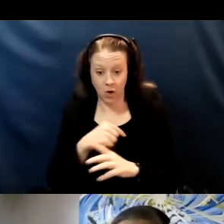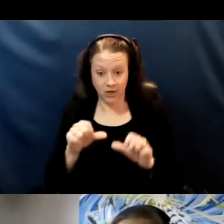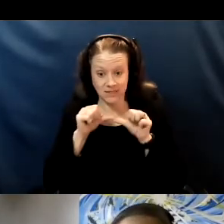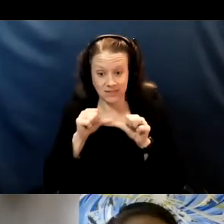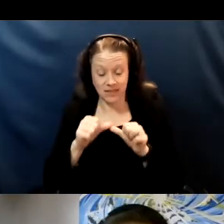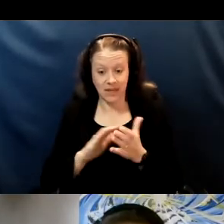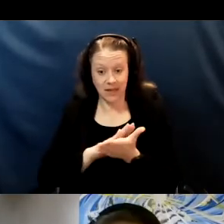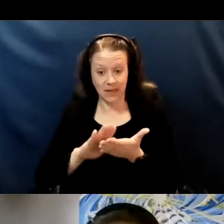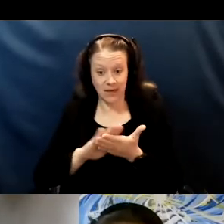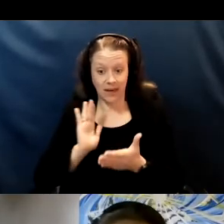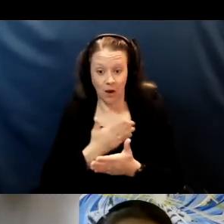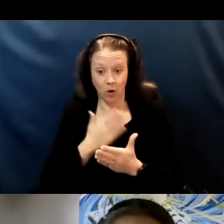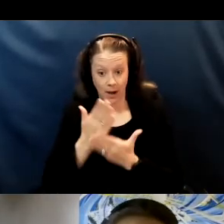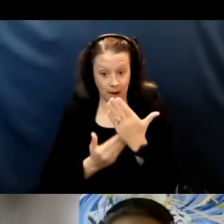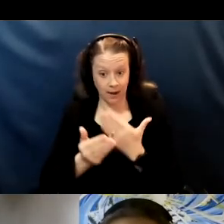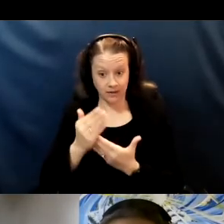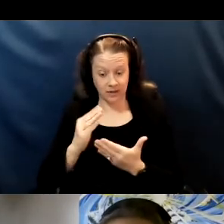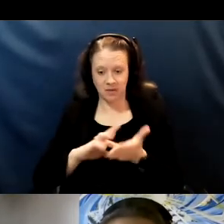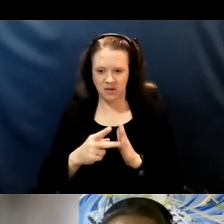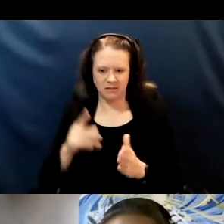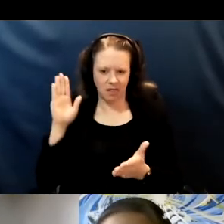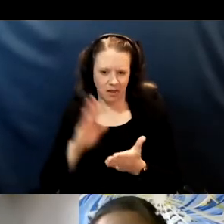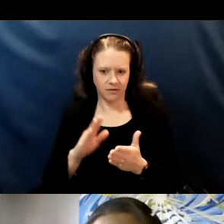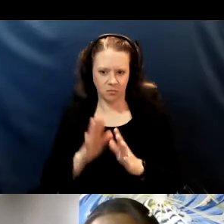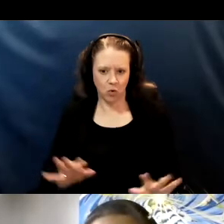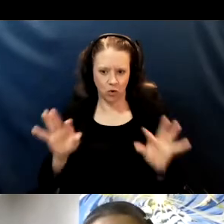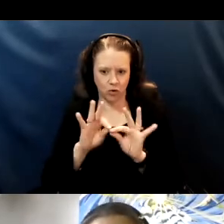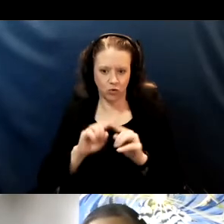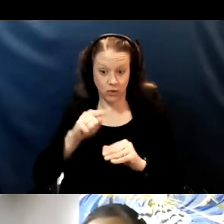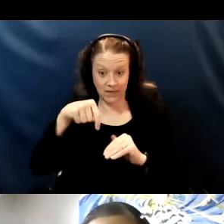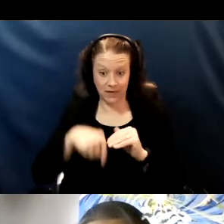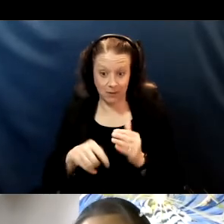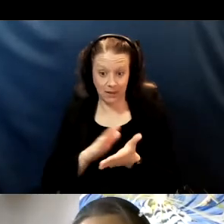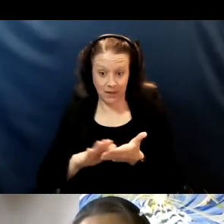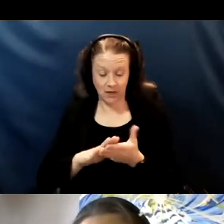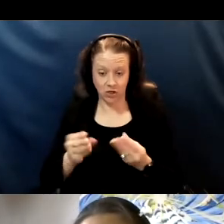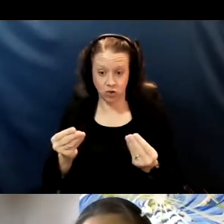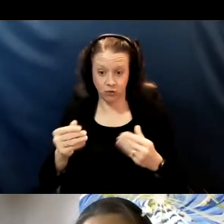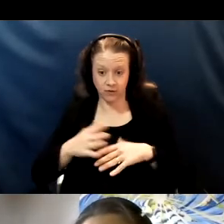then it is less important to deep clean surfaces. However, cleaning frequently touched surfaces